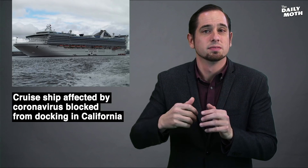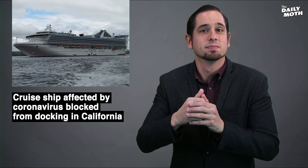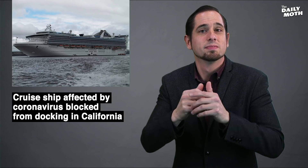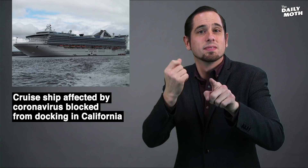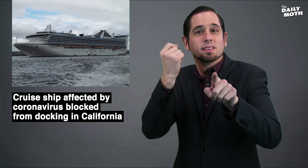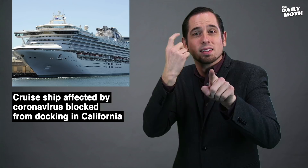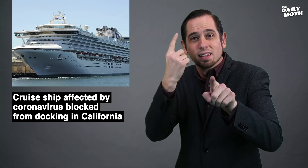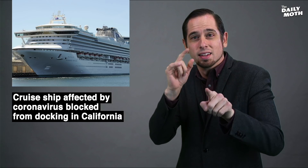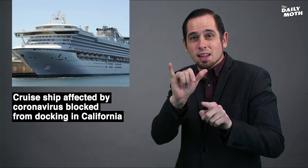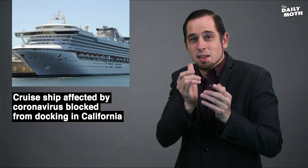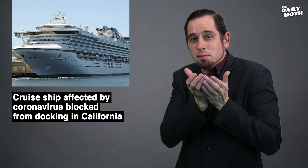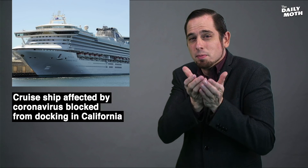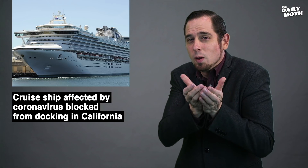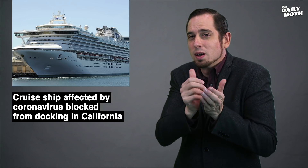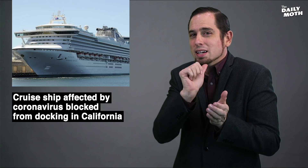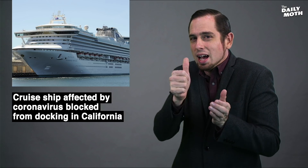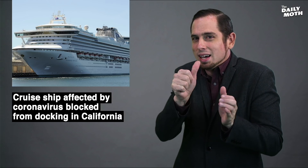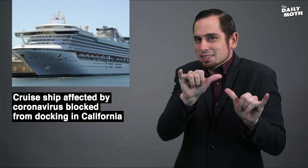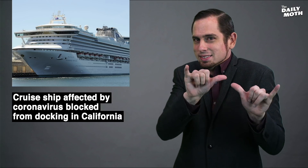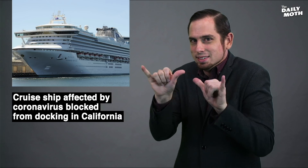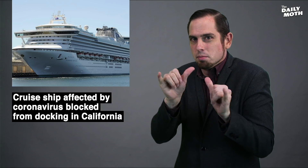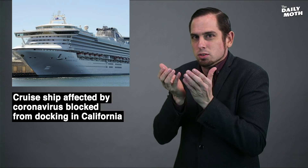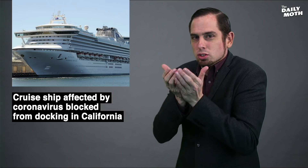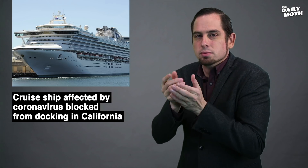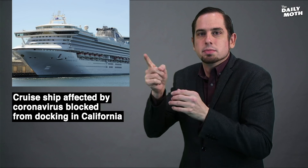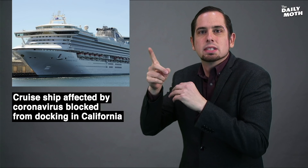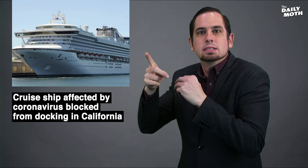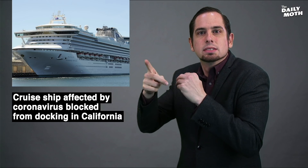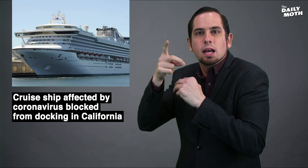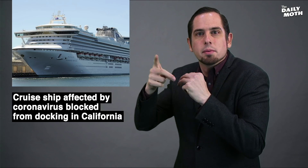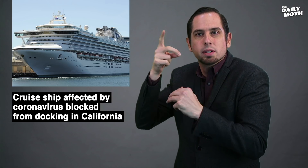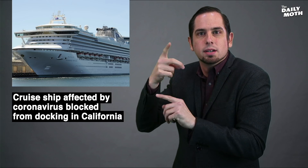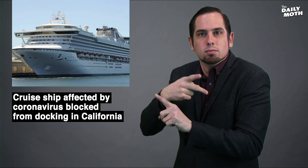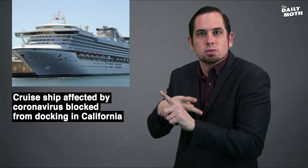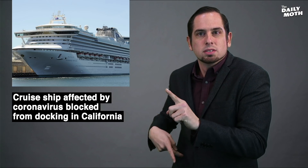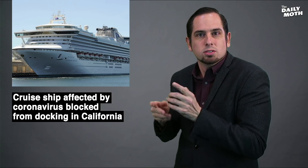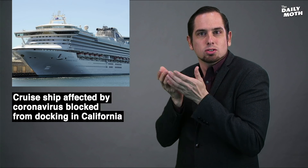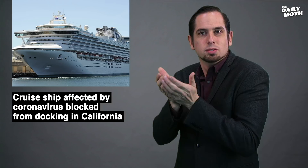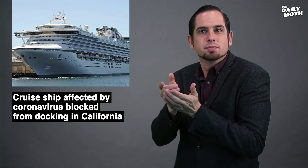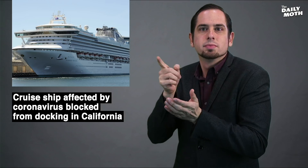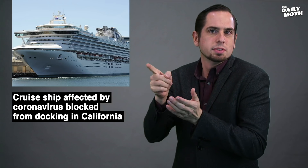This is not the same ship as the Diamond Princess ship